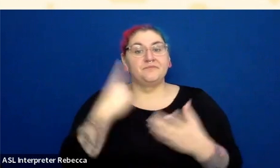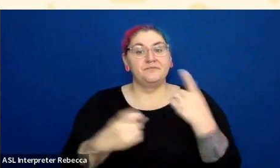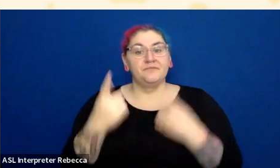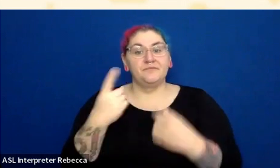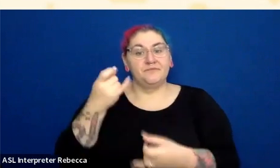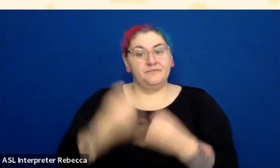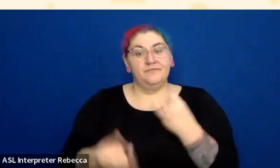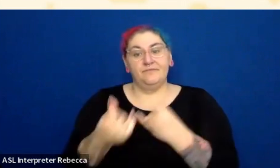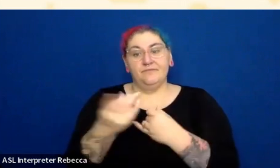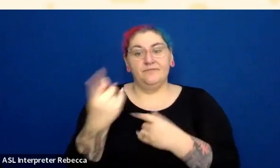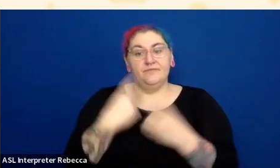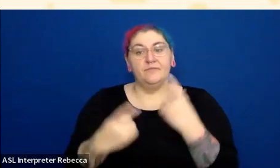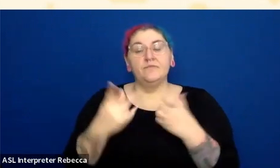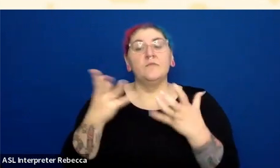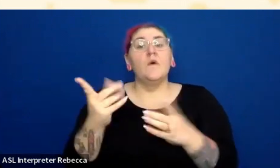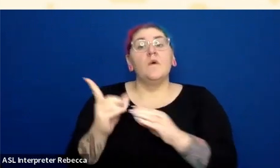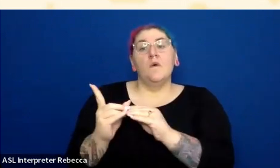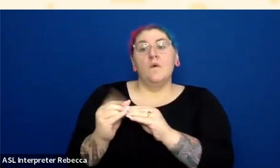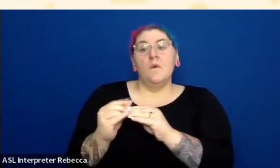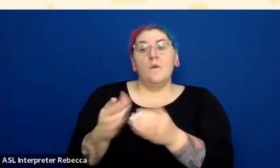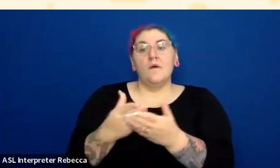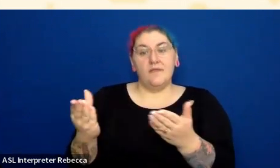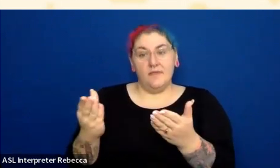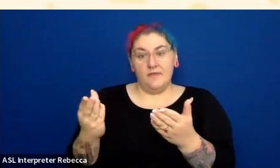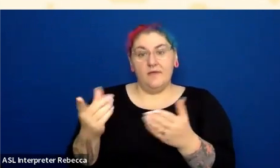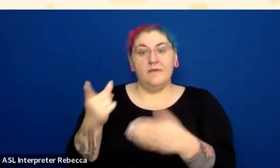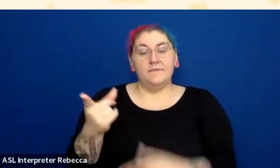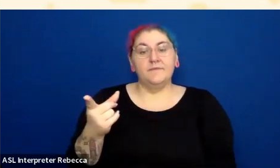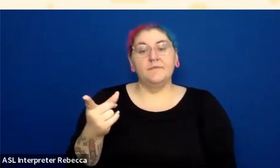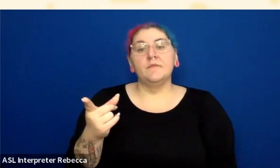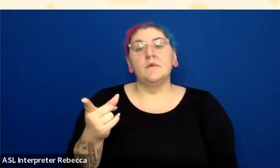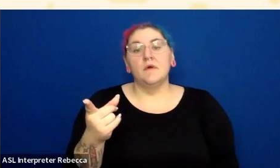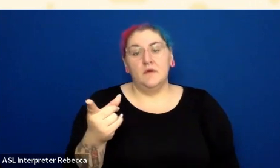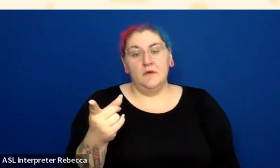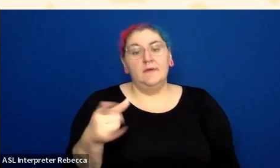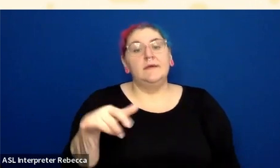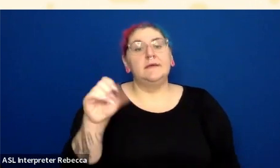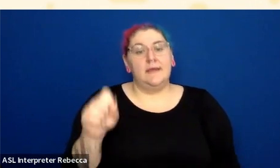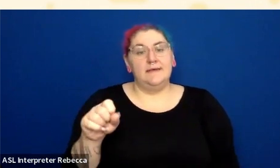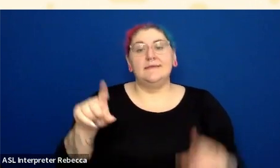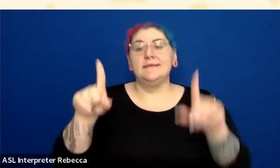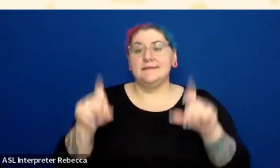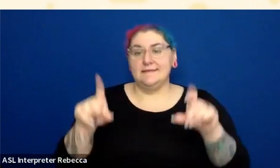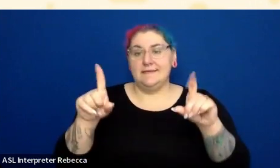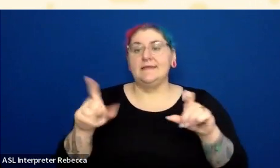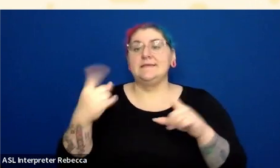Yes, so one thing Beatrice asked, it really is that the test is really foreground and background of text, and some kind of skipping around.